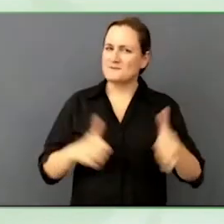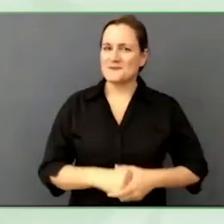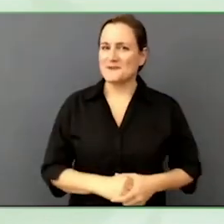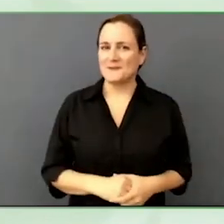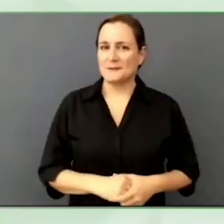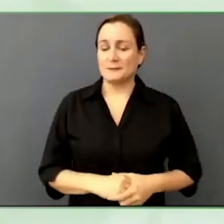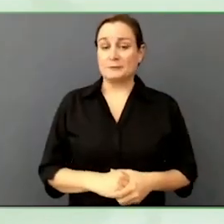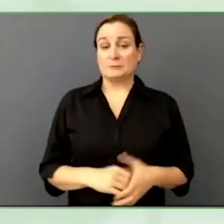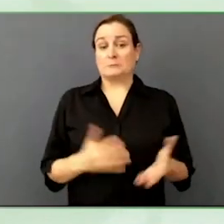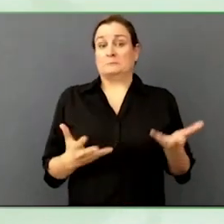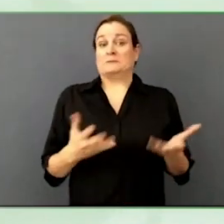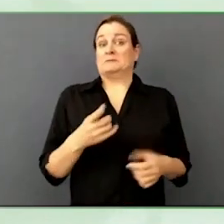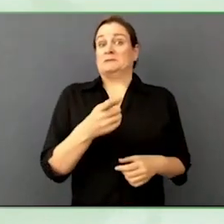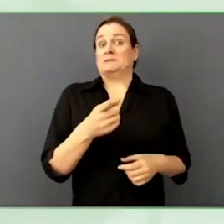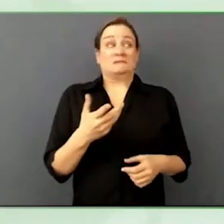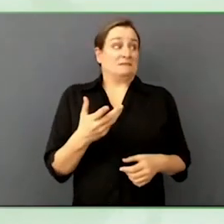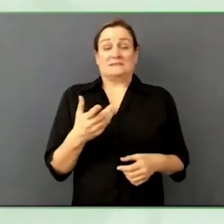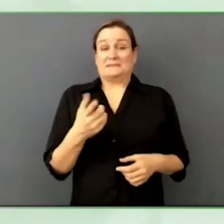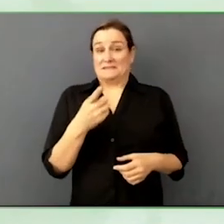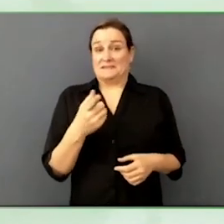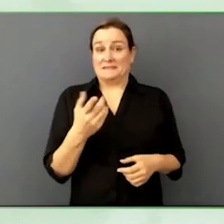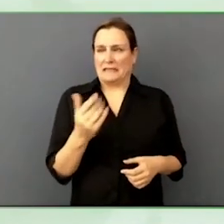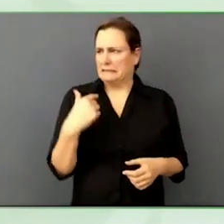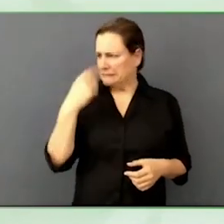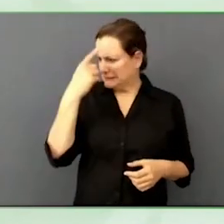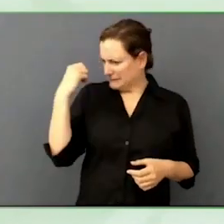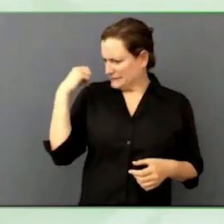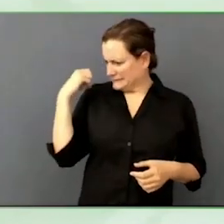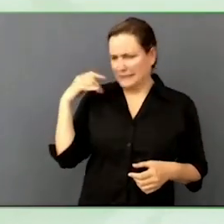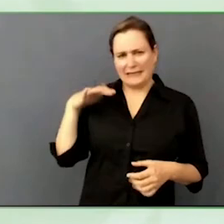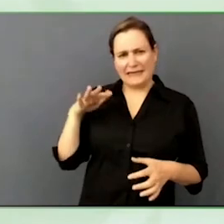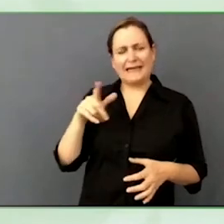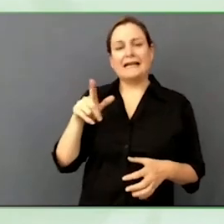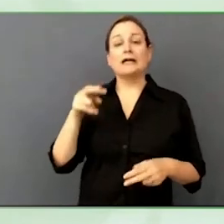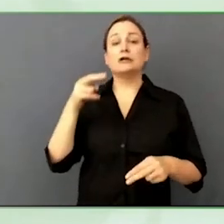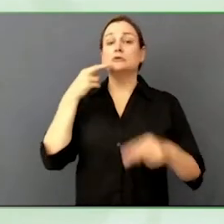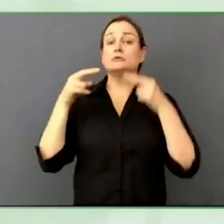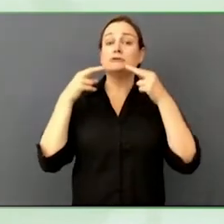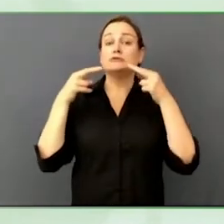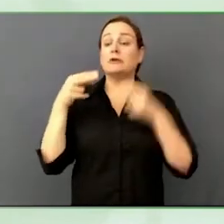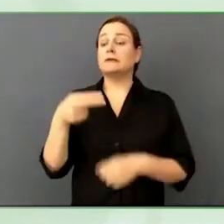your show a day or two ago… I can't talk too much about it but we bring